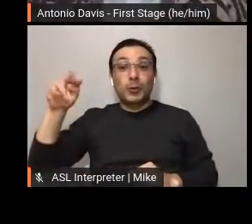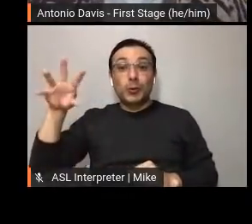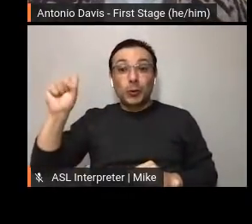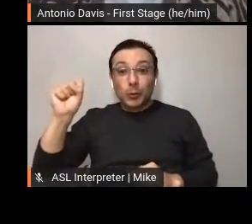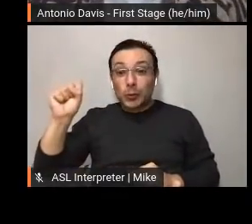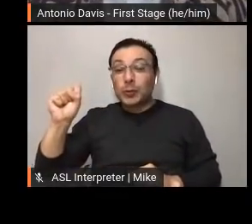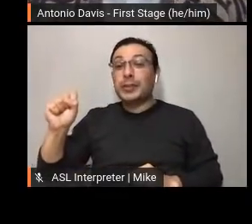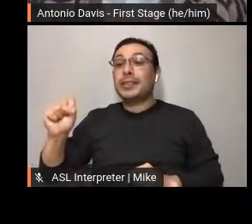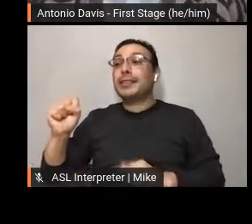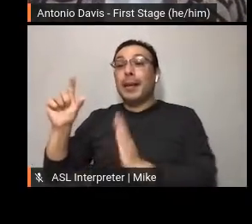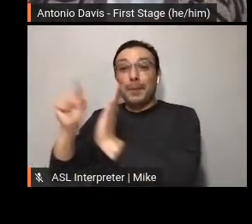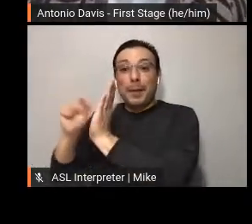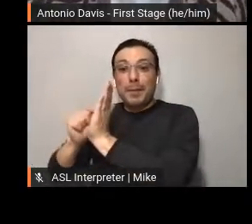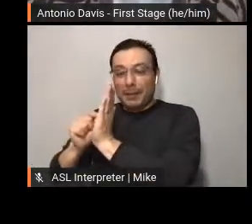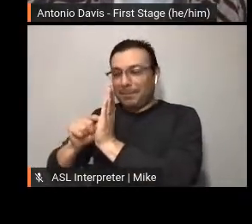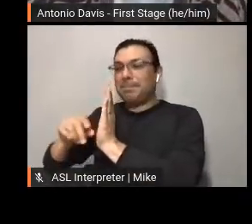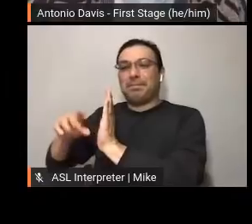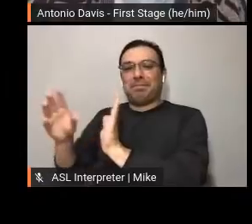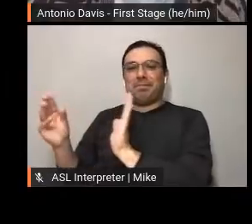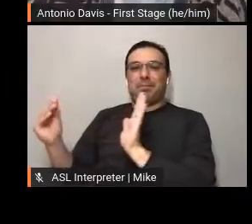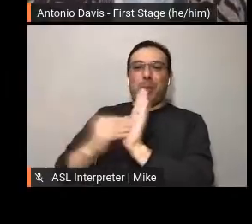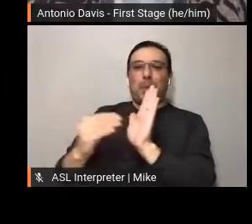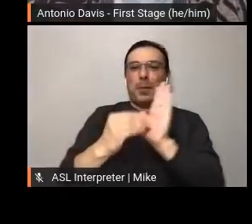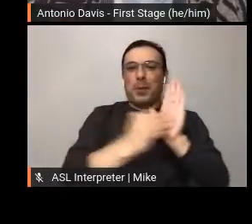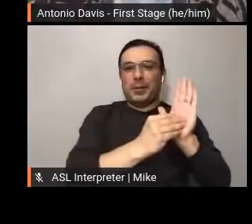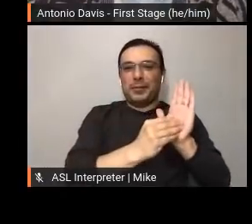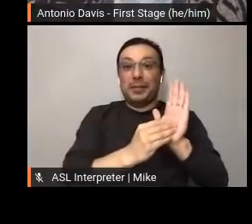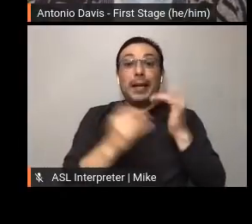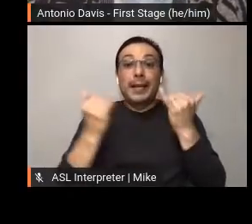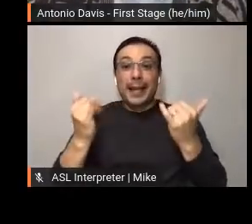Featured in the following trailer is our band acting students.